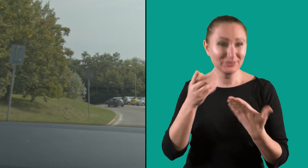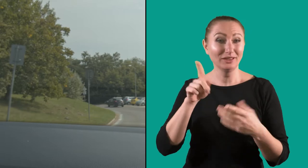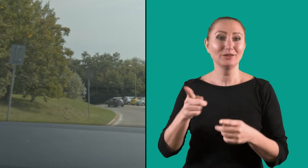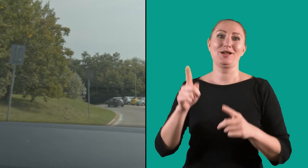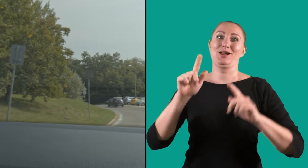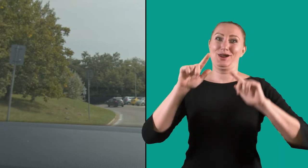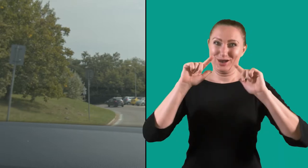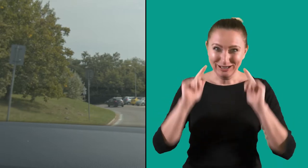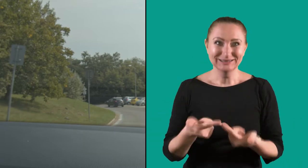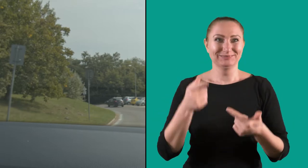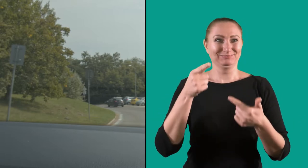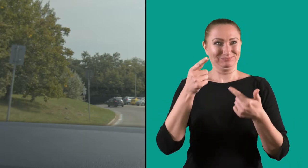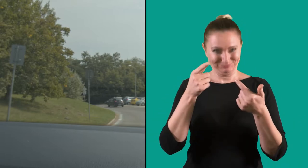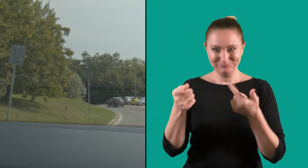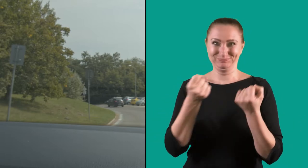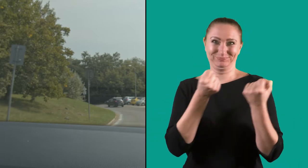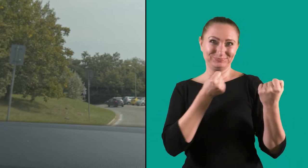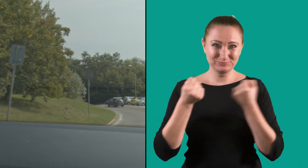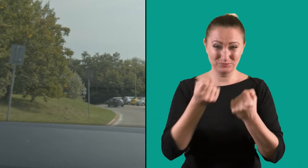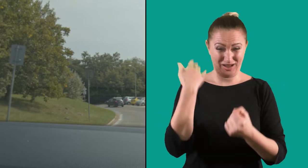The first time Patrik went,